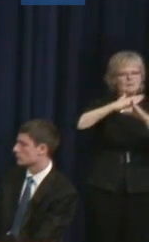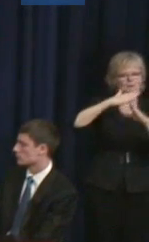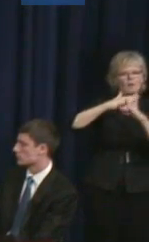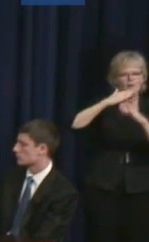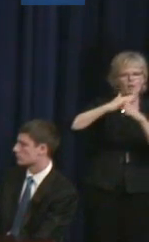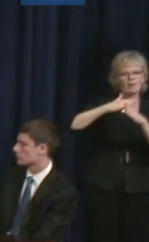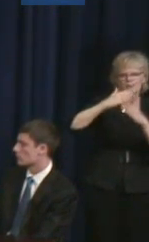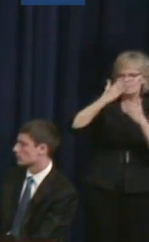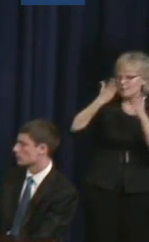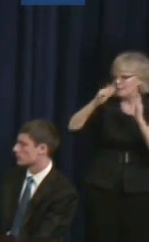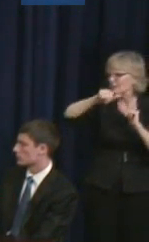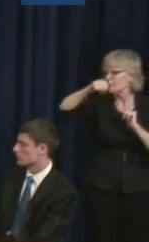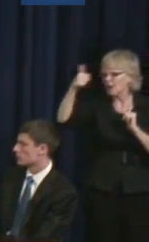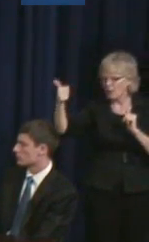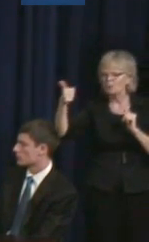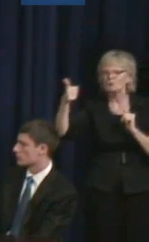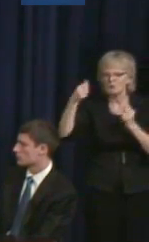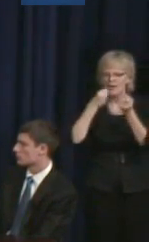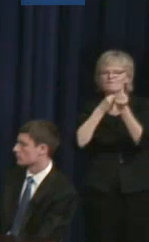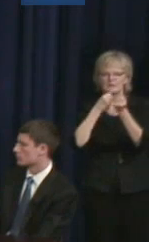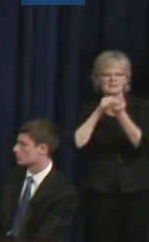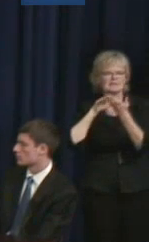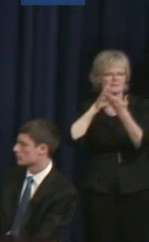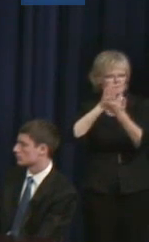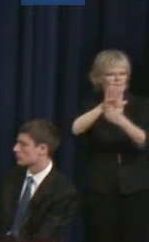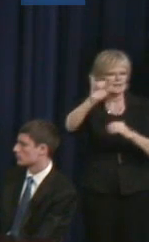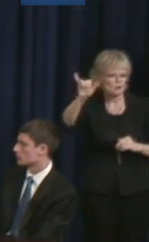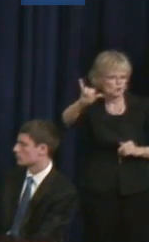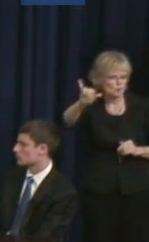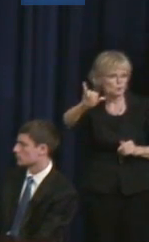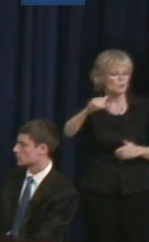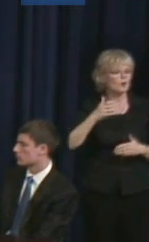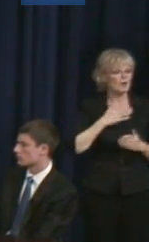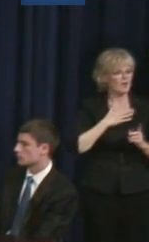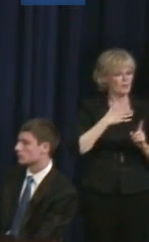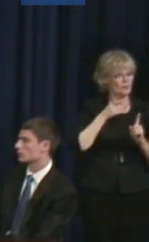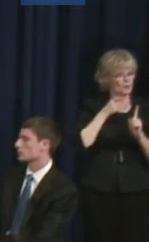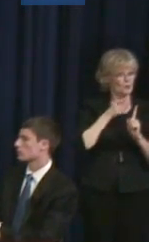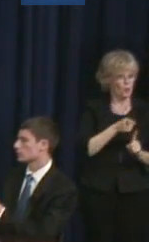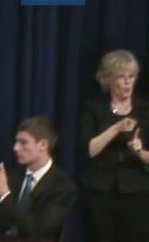probably face as well. Is that the goal of this migraine program